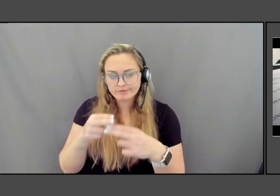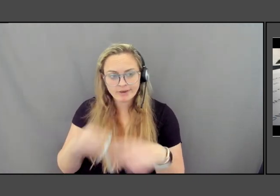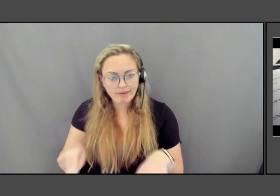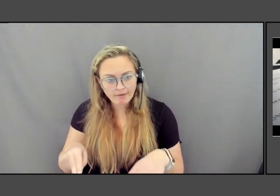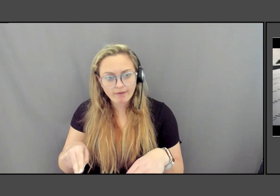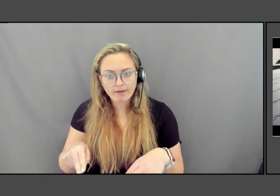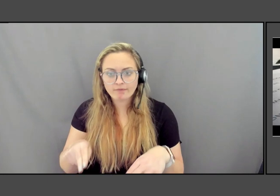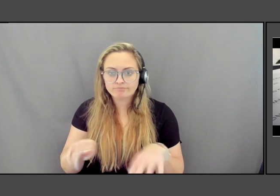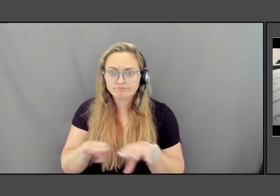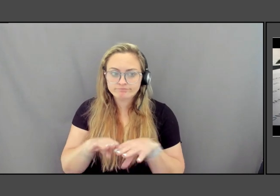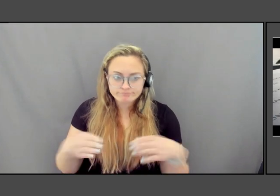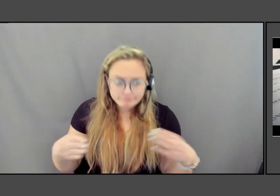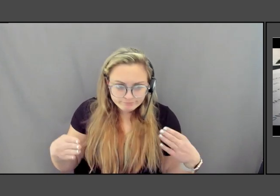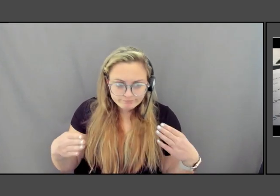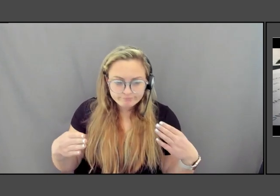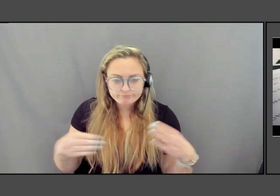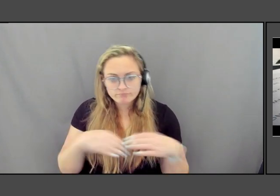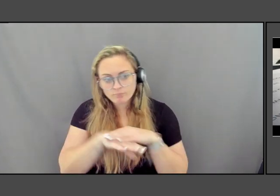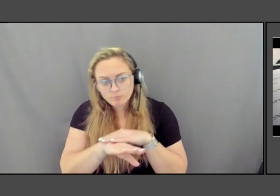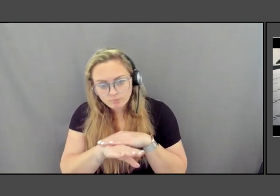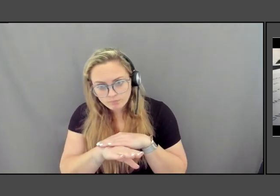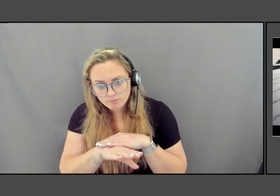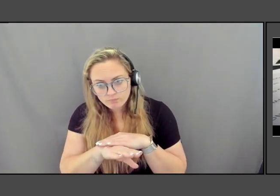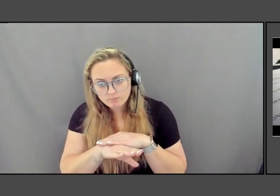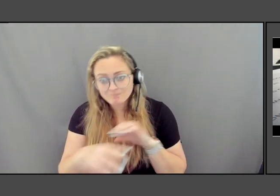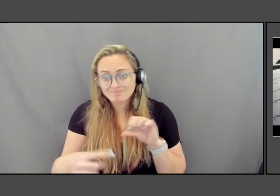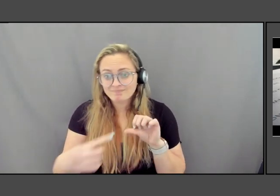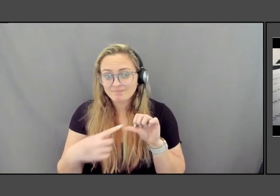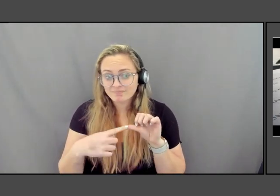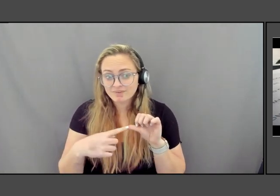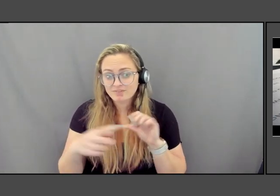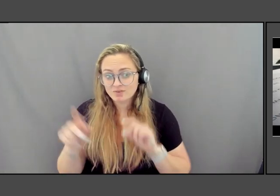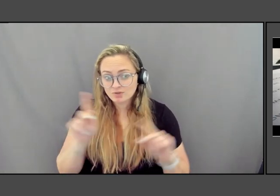And the first peoples are born of the Chinooks.